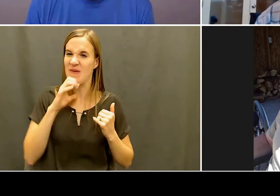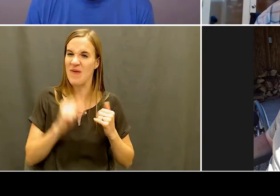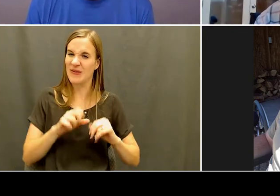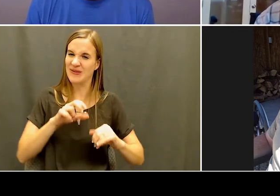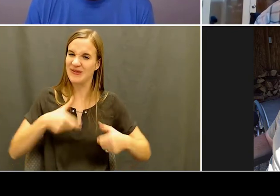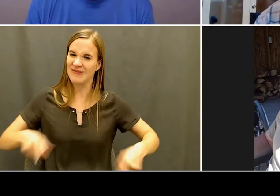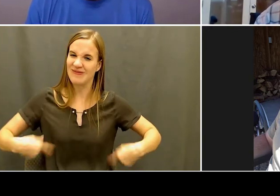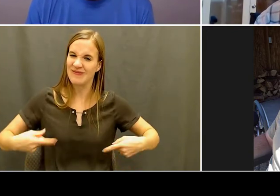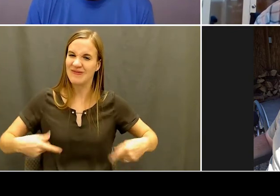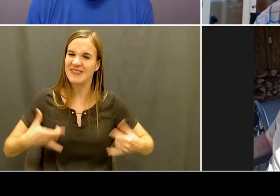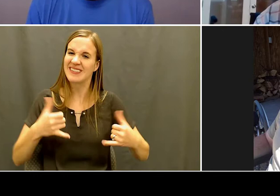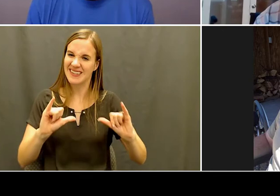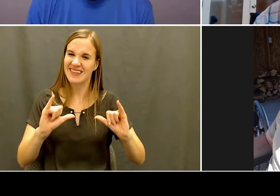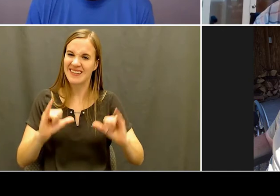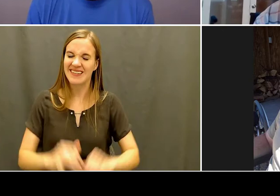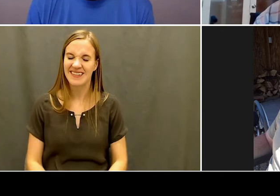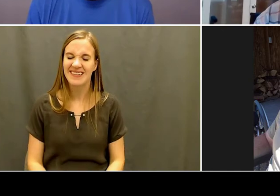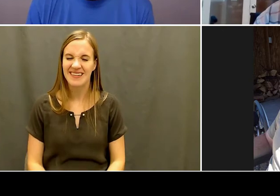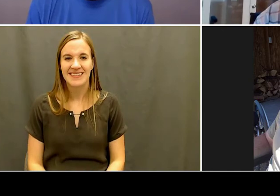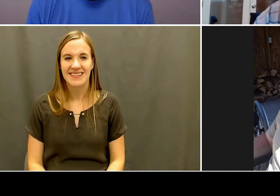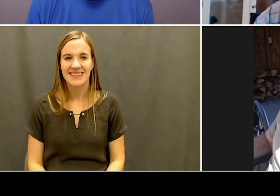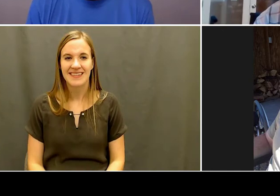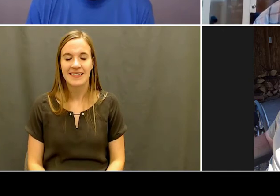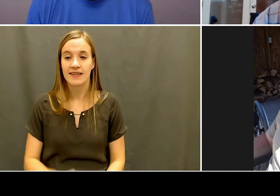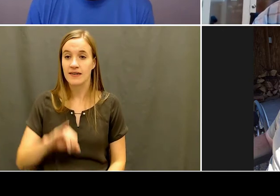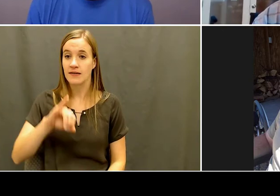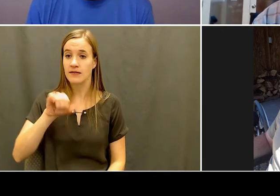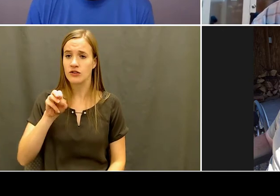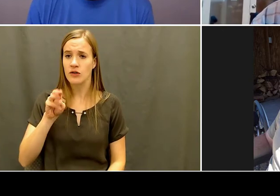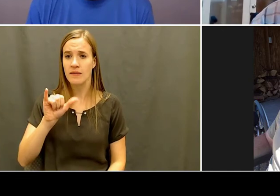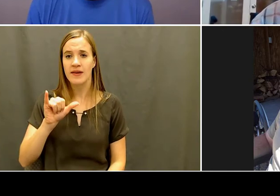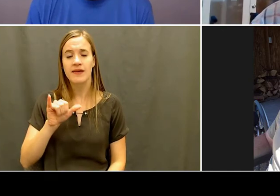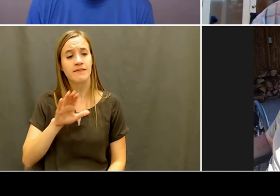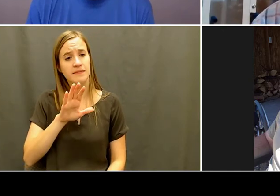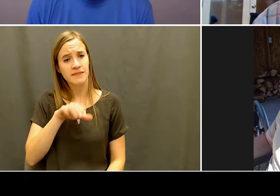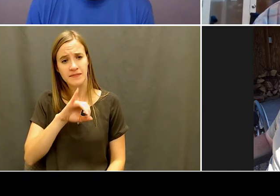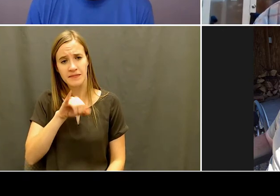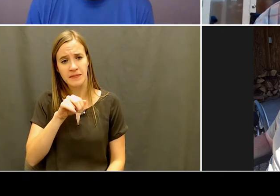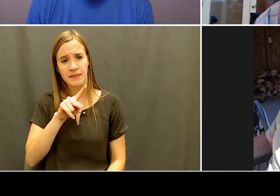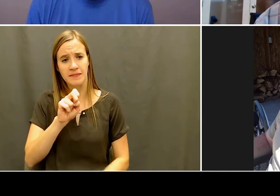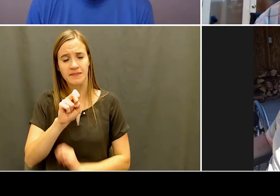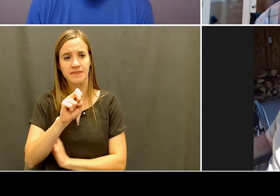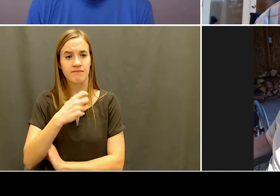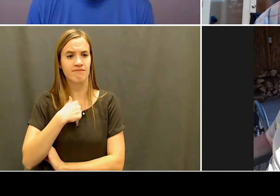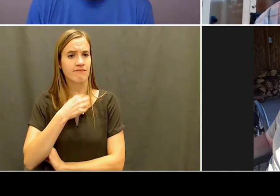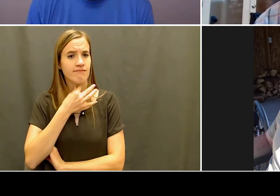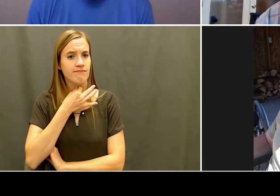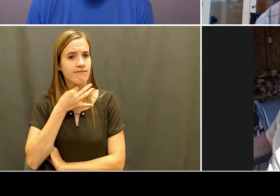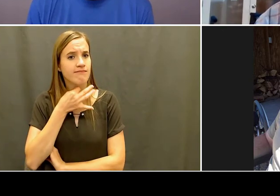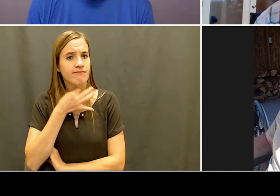around other other kids who, who had disabilities and, and